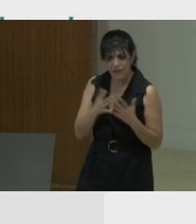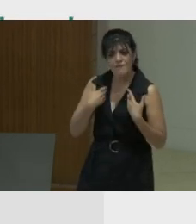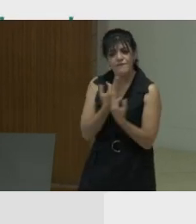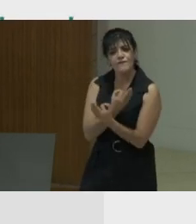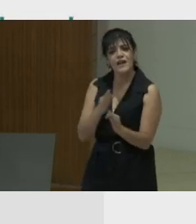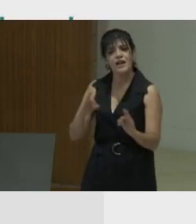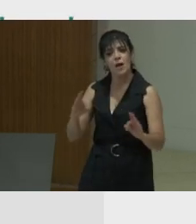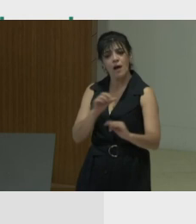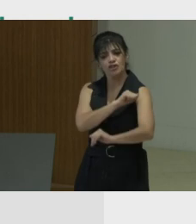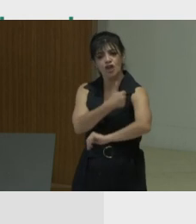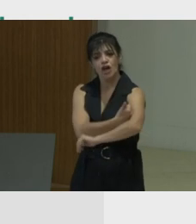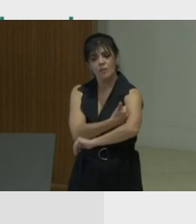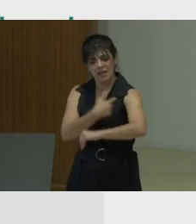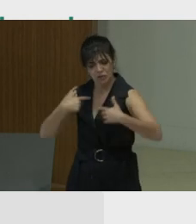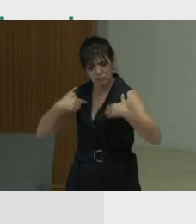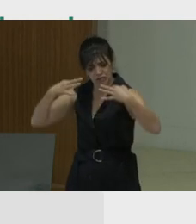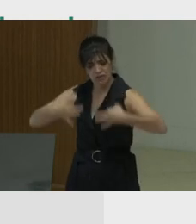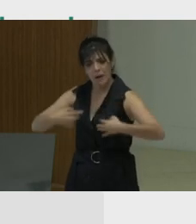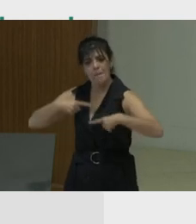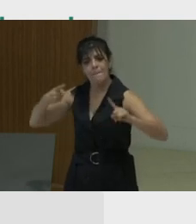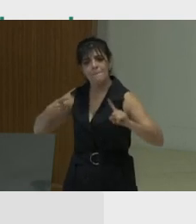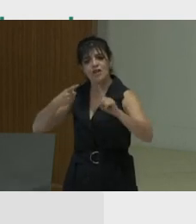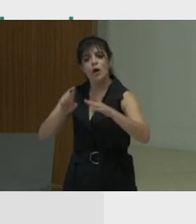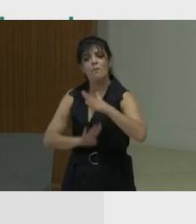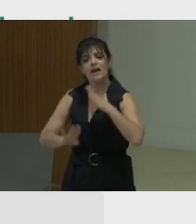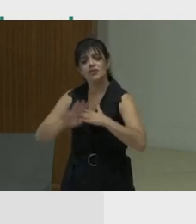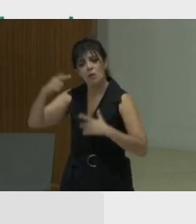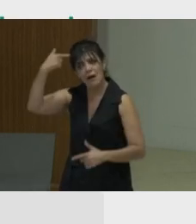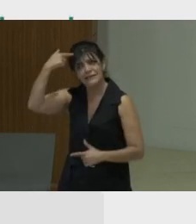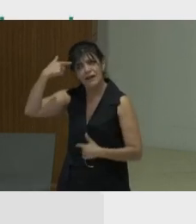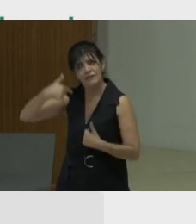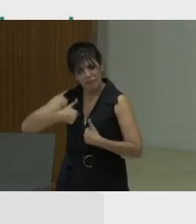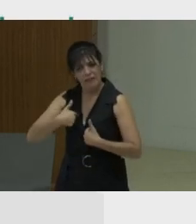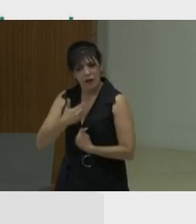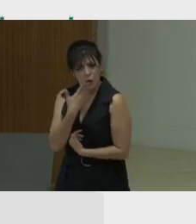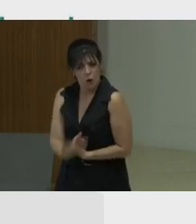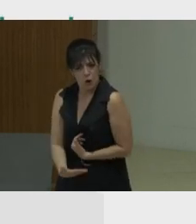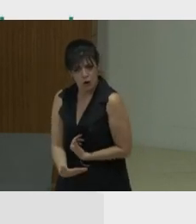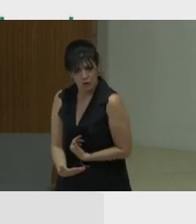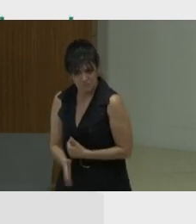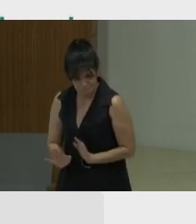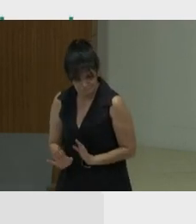the autonomy to decide their mission based on what they themselves think is good. So this is different, for example, than governments,